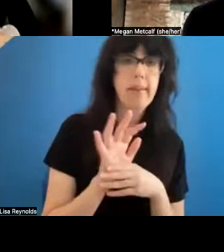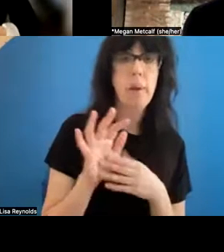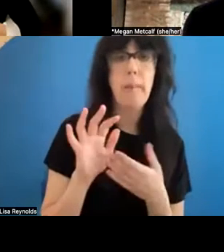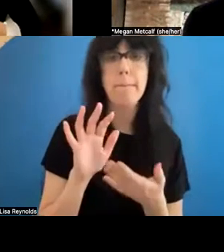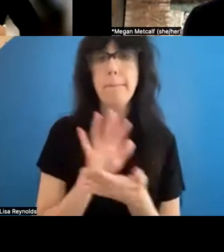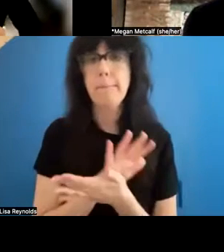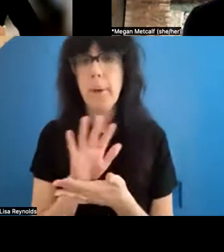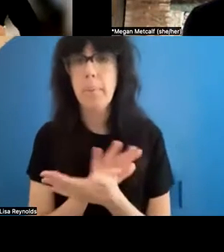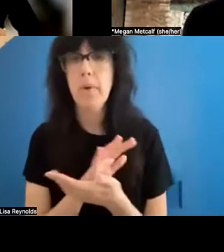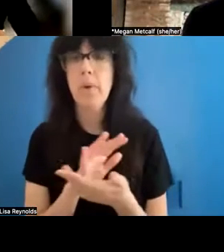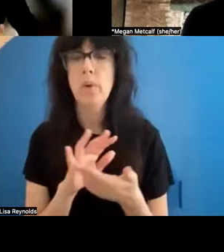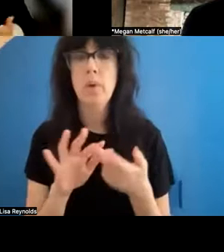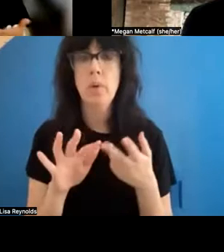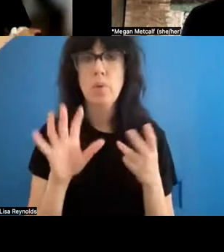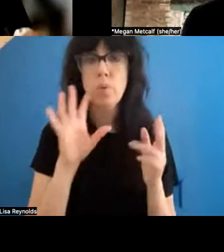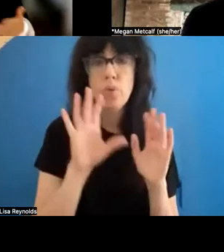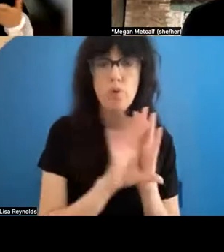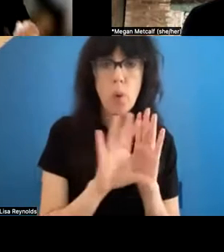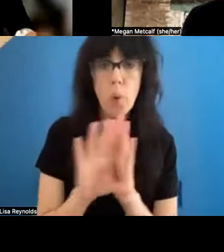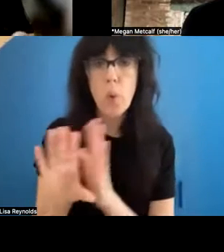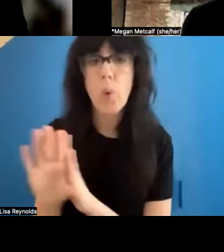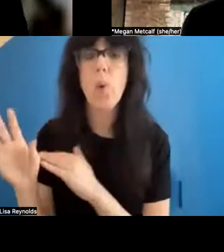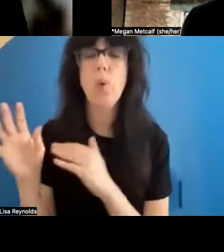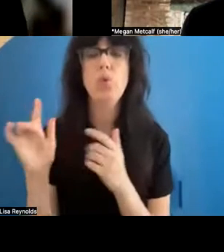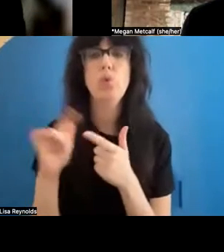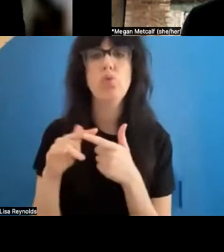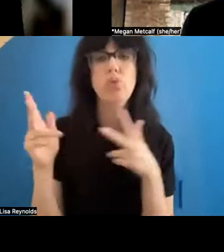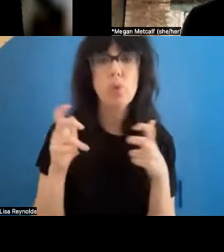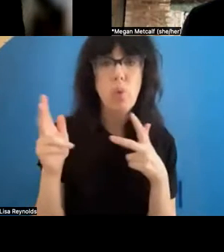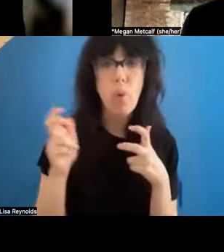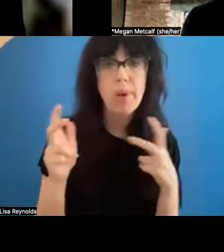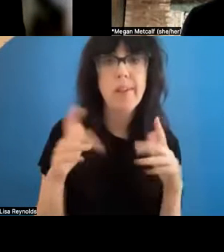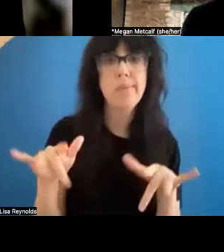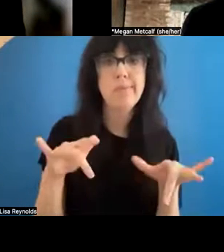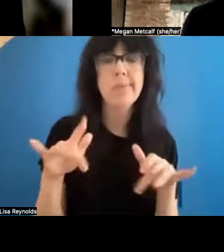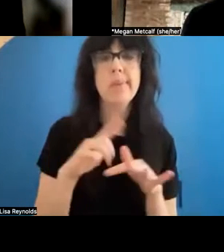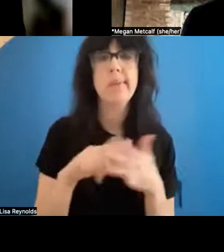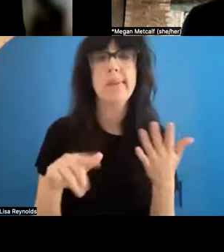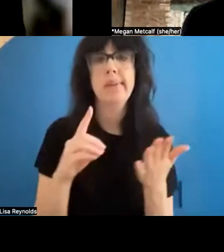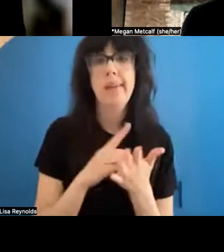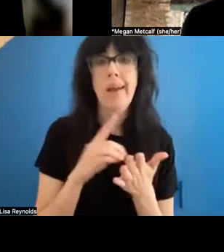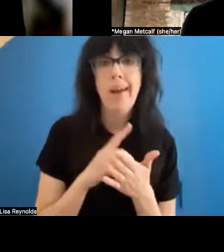or photos or recordings of any sort . Diaries, choreographic notes